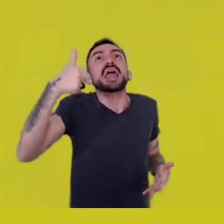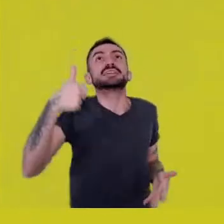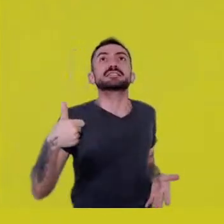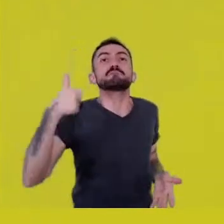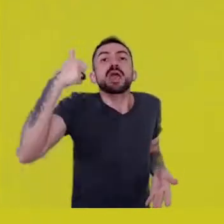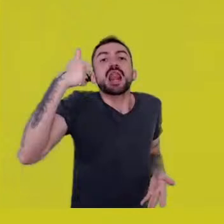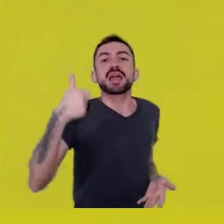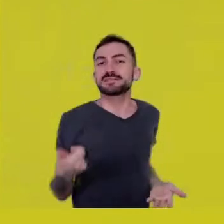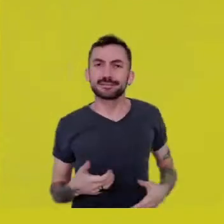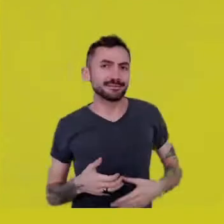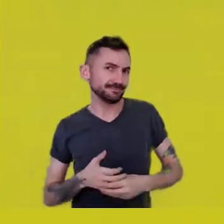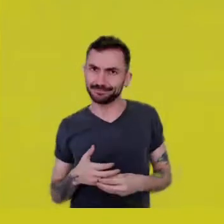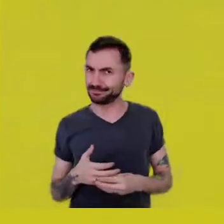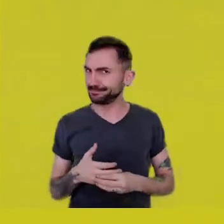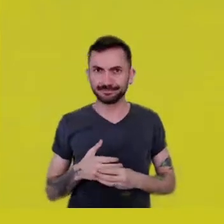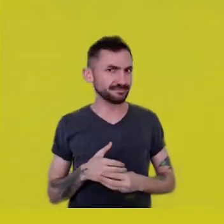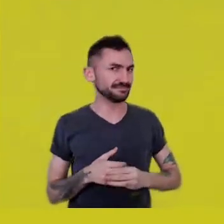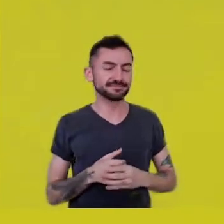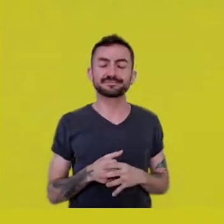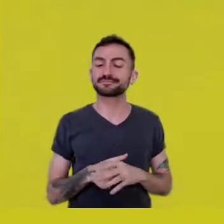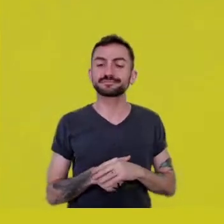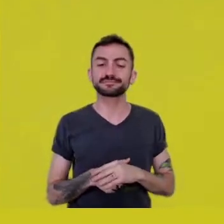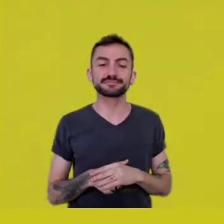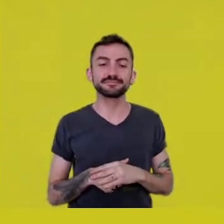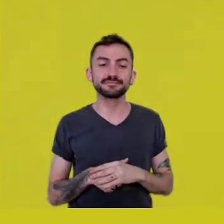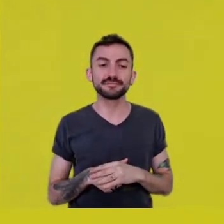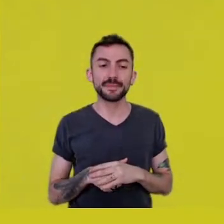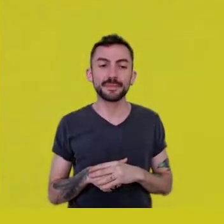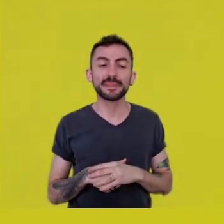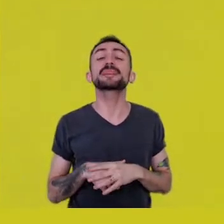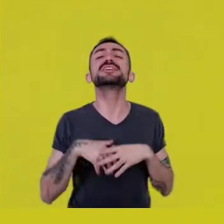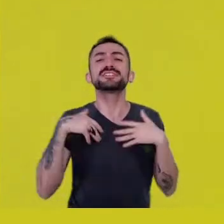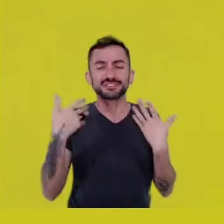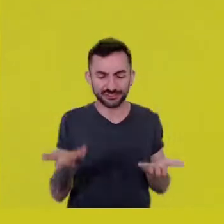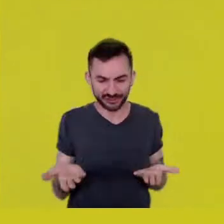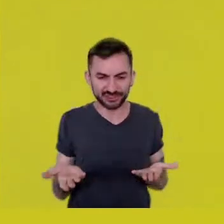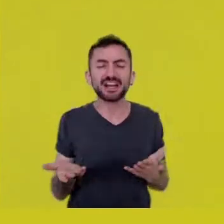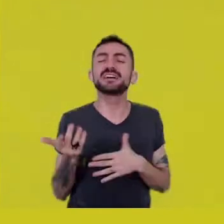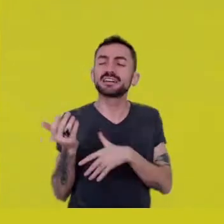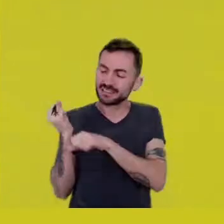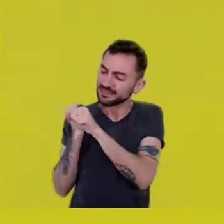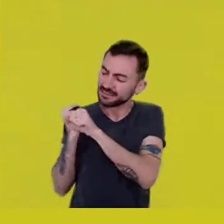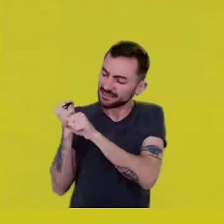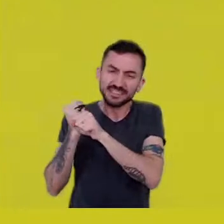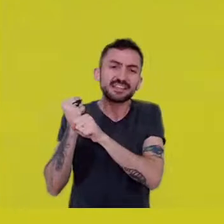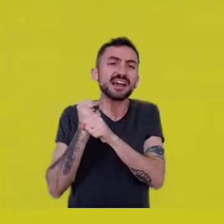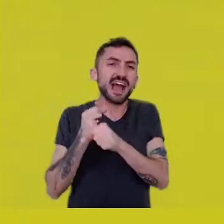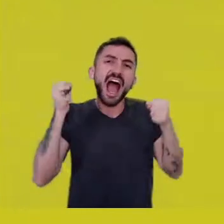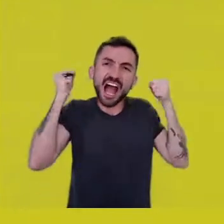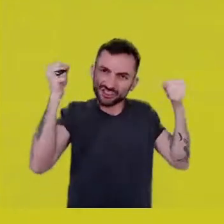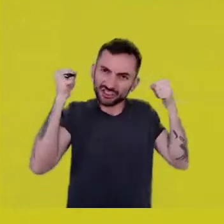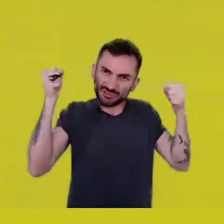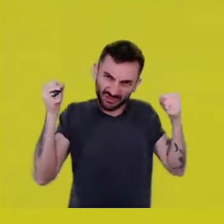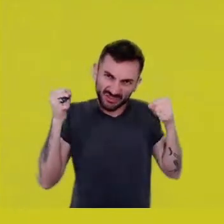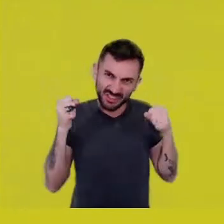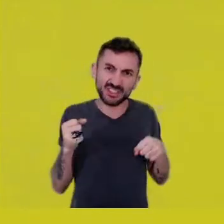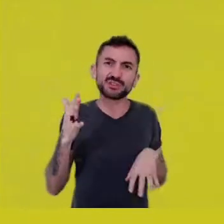Now, along a journey of decades, perhaps, of activism, of militance,